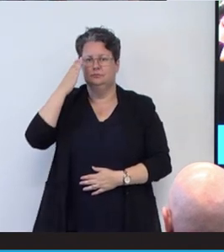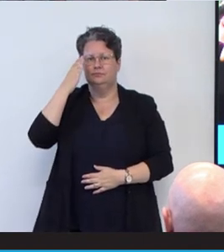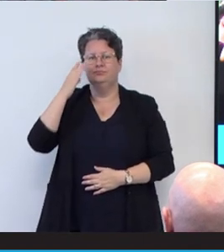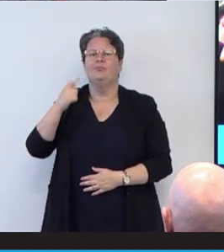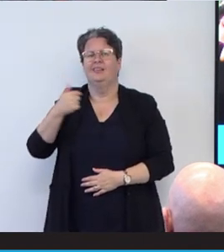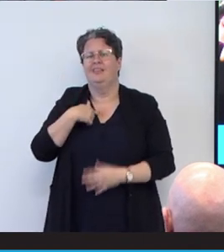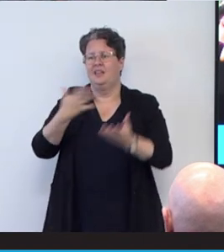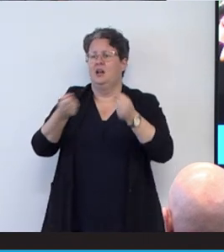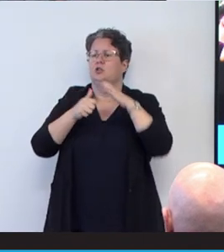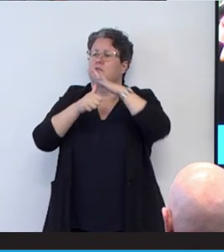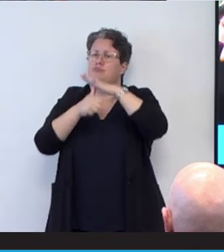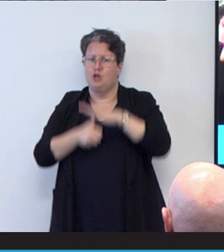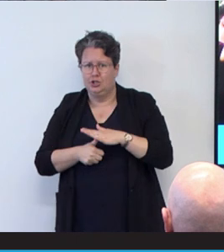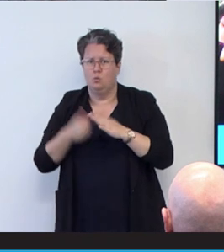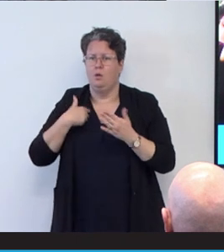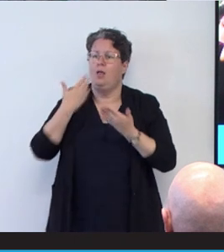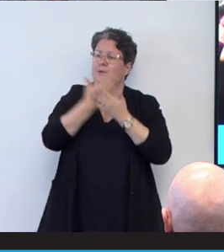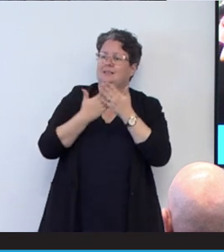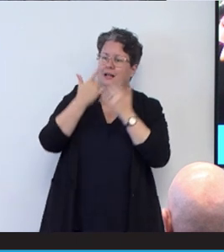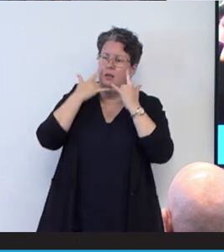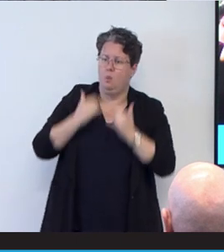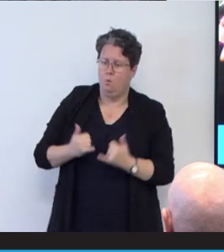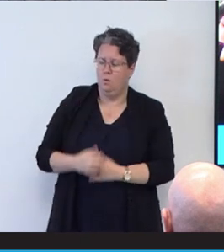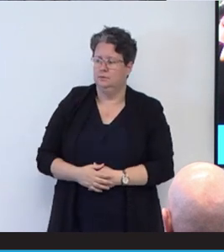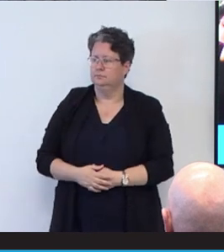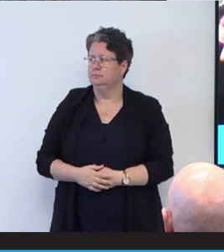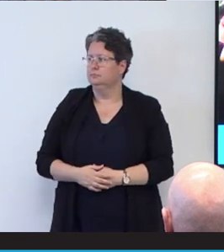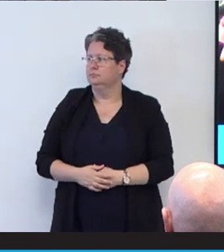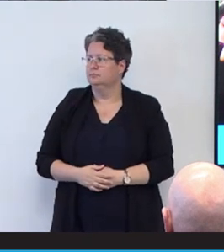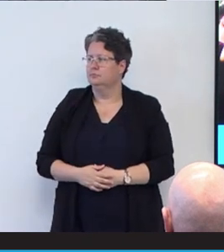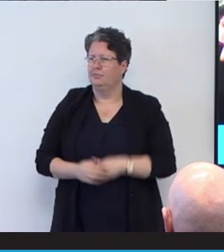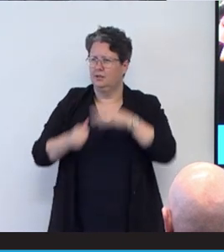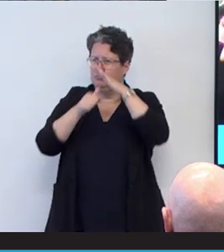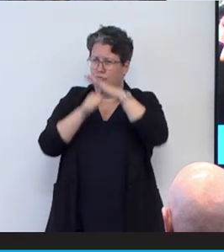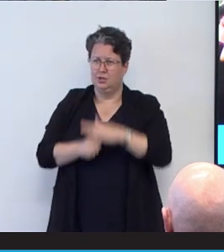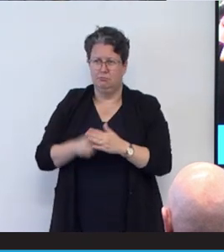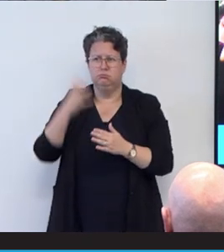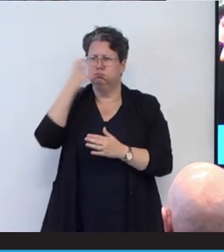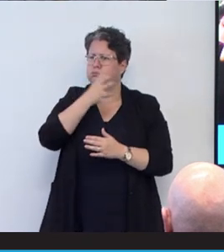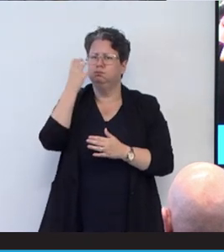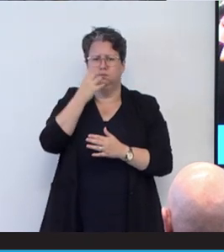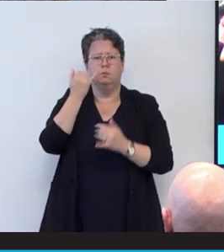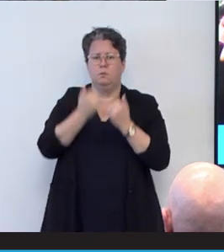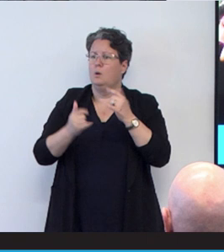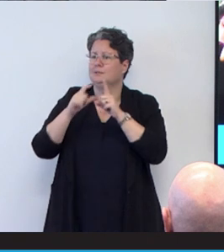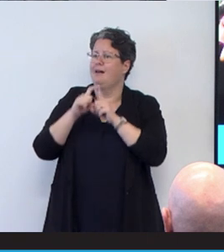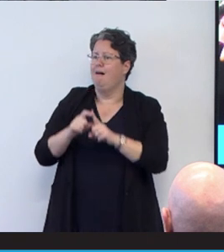I was studying law. Depression's one of the hardest things I've ever experienced.